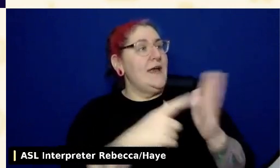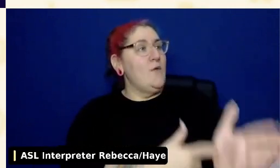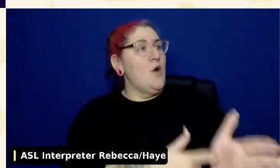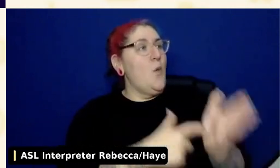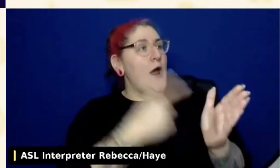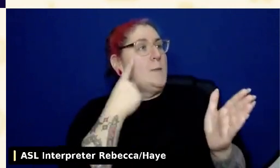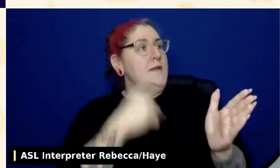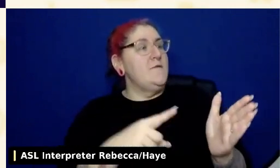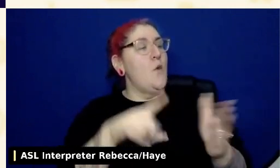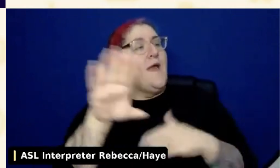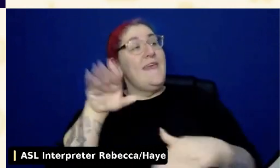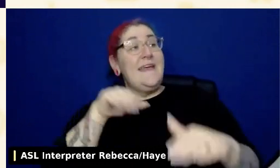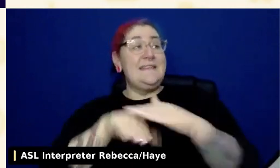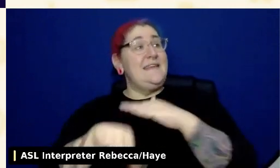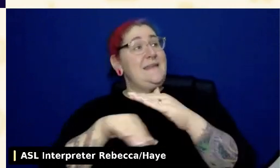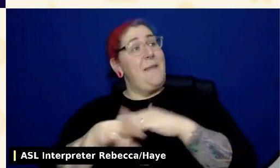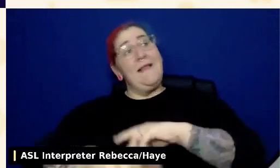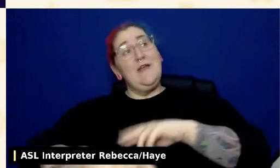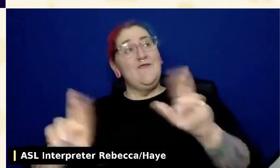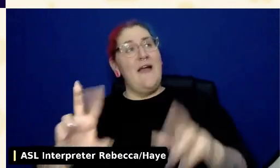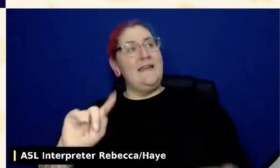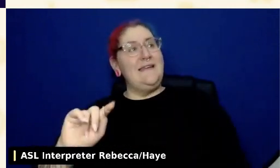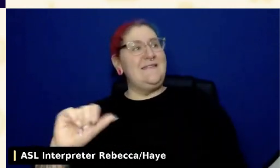The accessibility ready tag is something I think developers